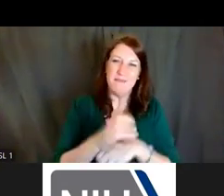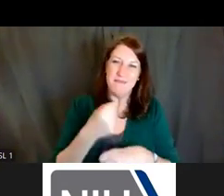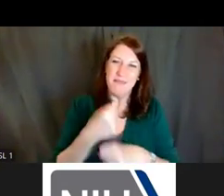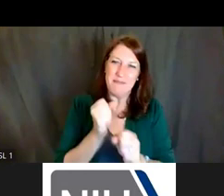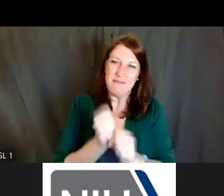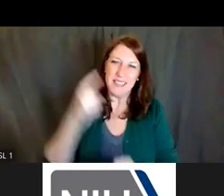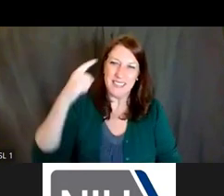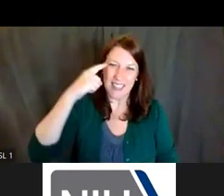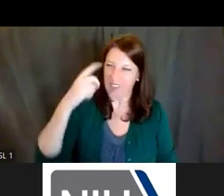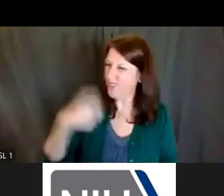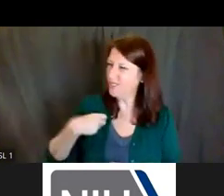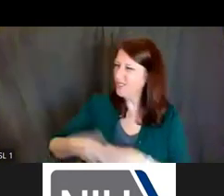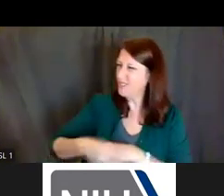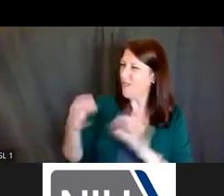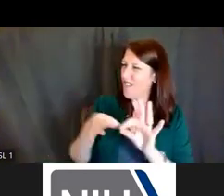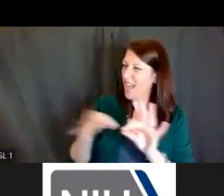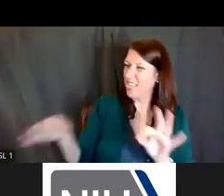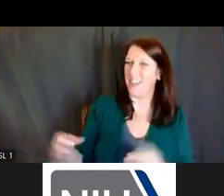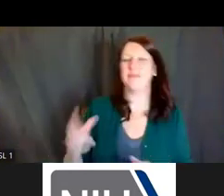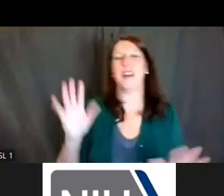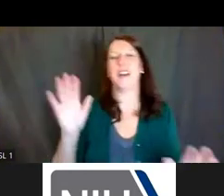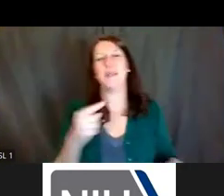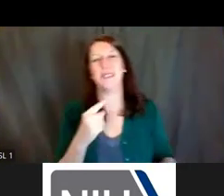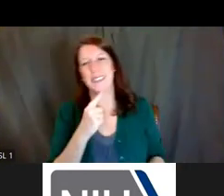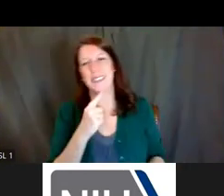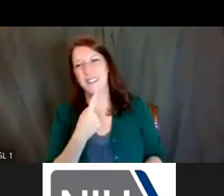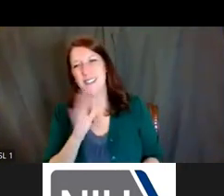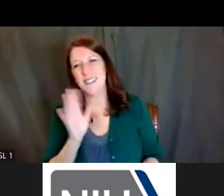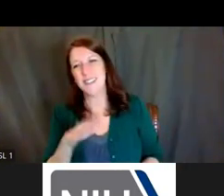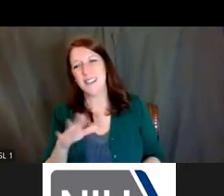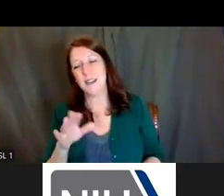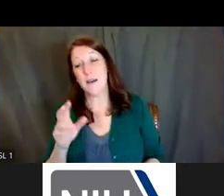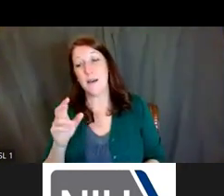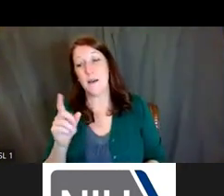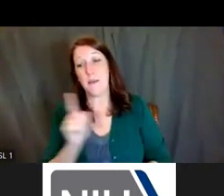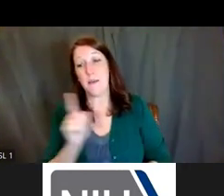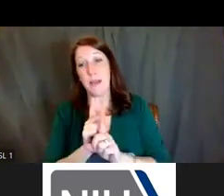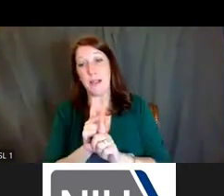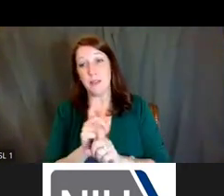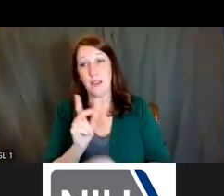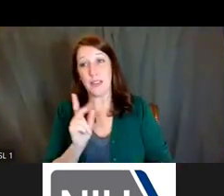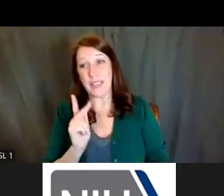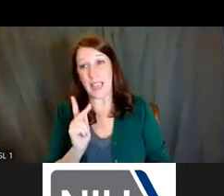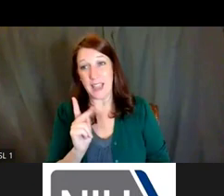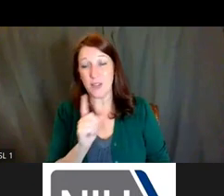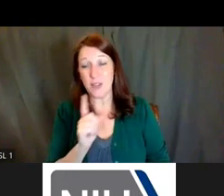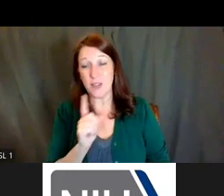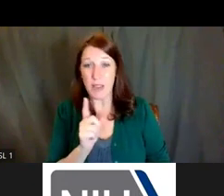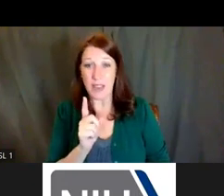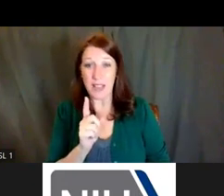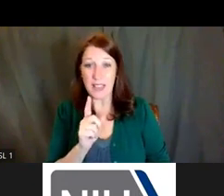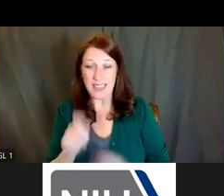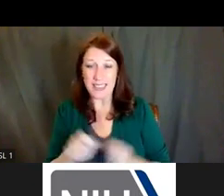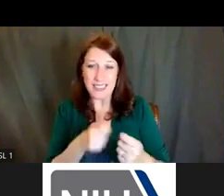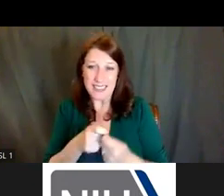No, in all seriousness, mentor K's are really, really tailored for the applicant.